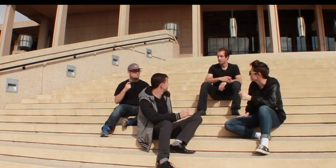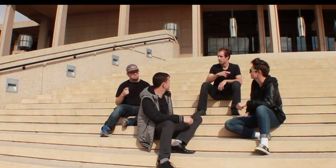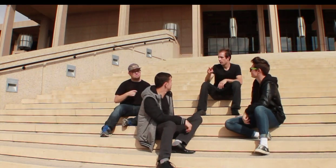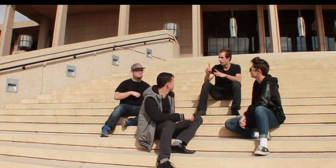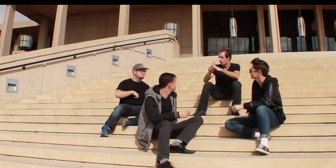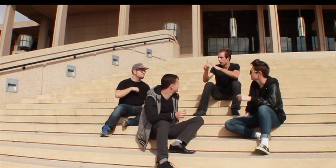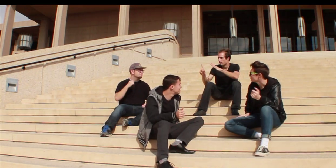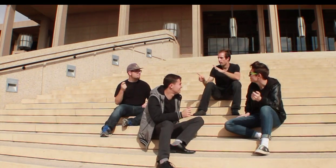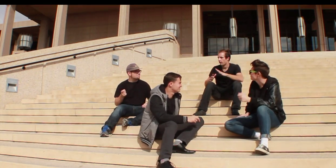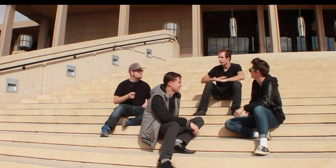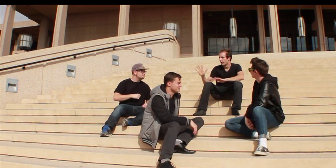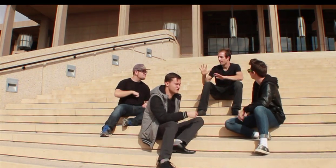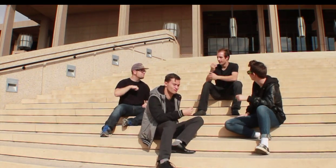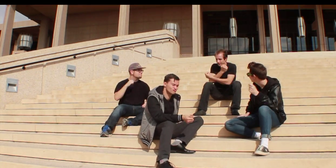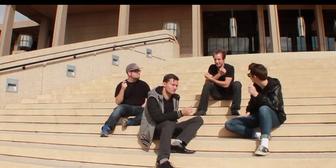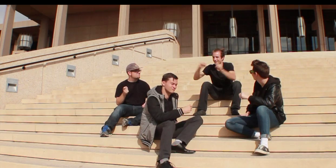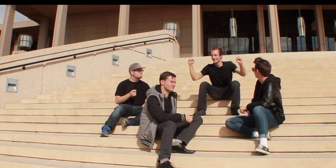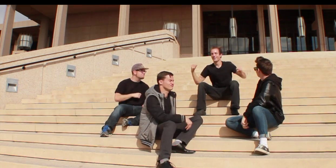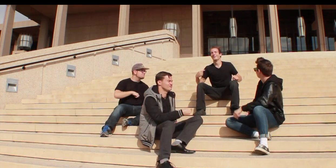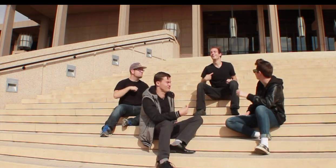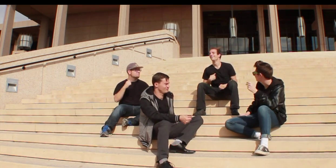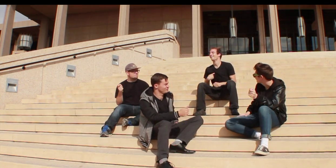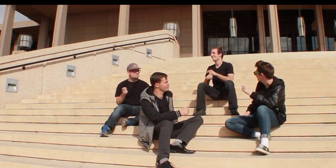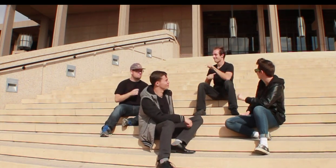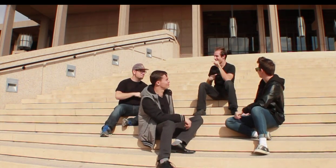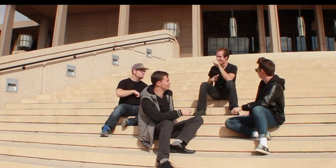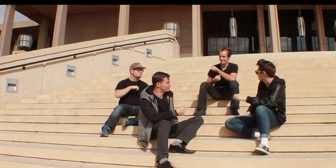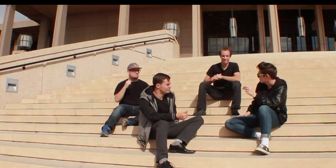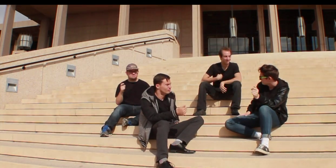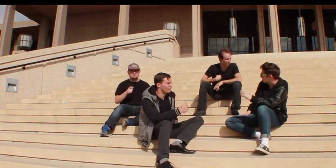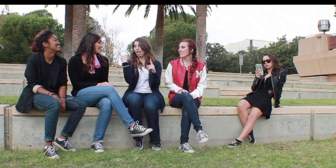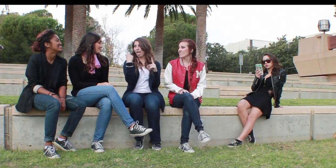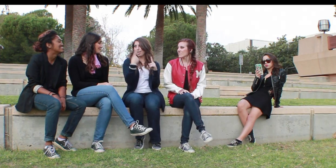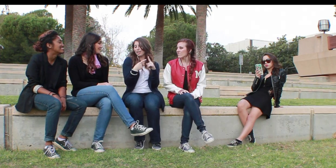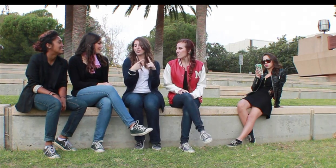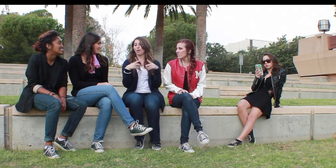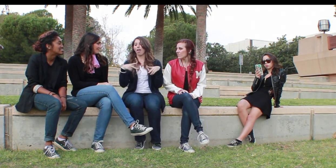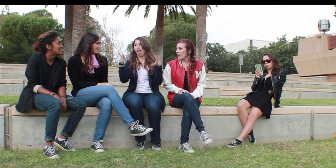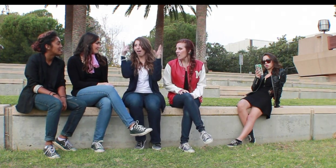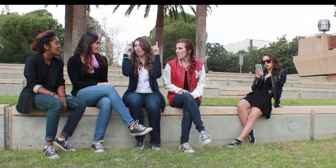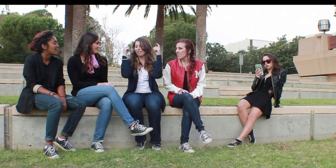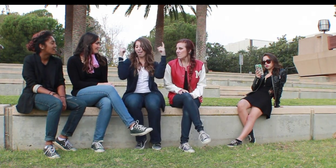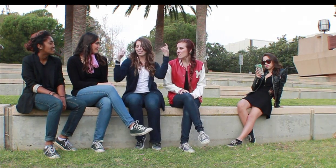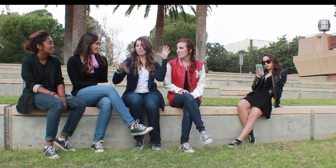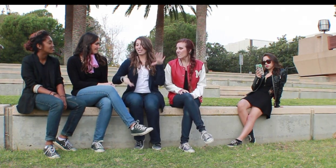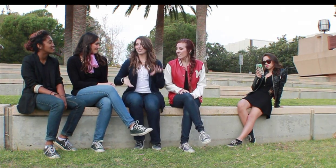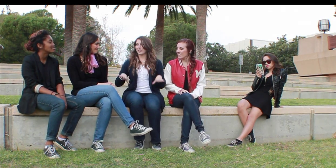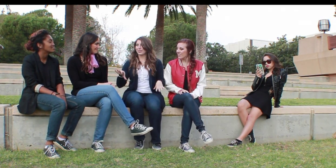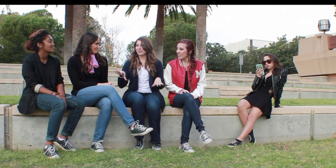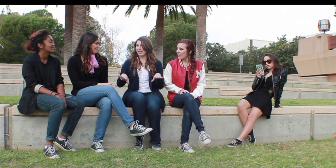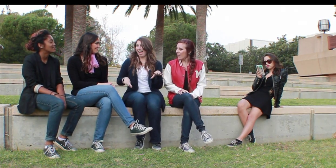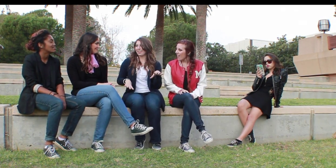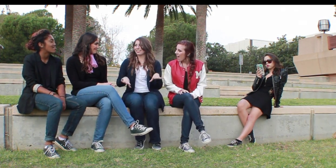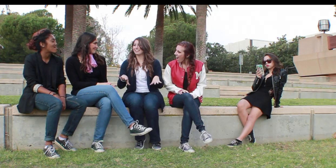Danny: I saved her life. She nearly drowned! Sandy: He showed off splashing around!